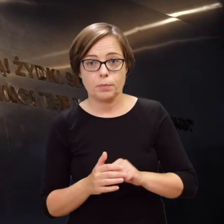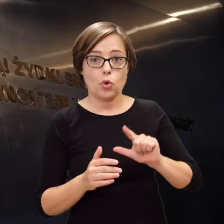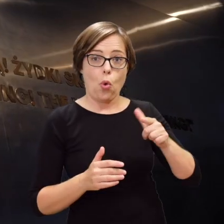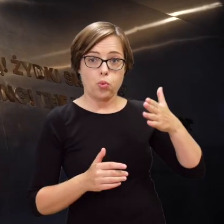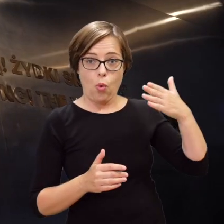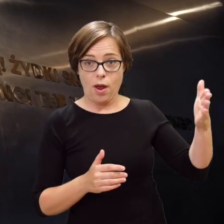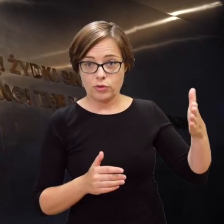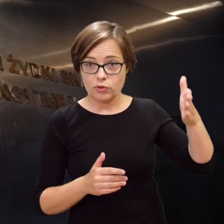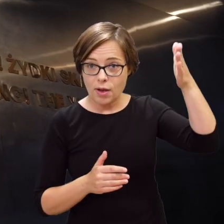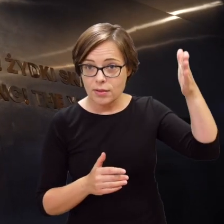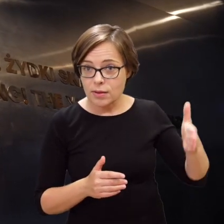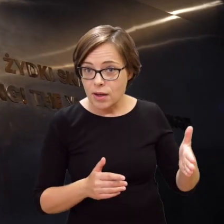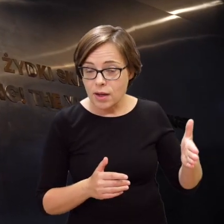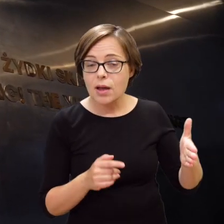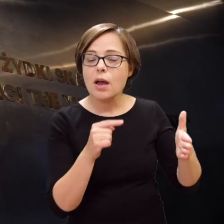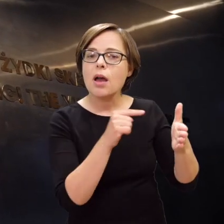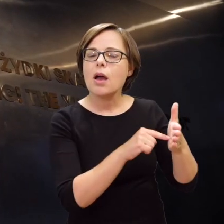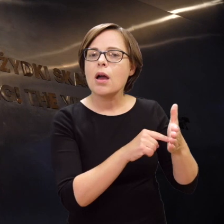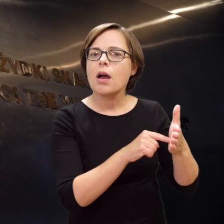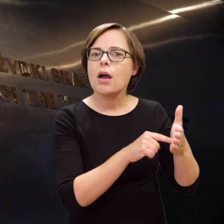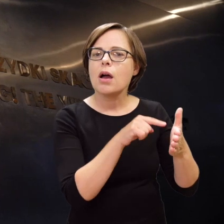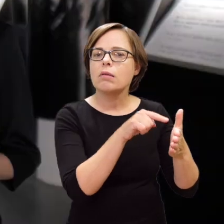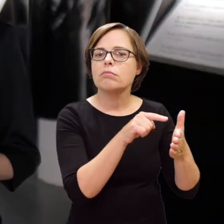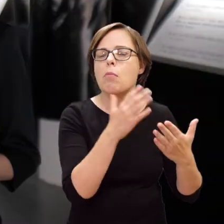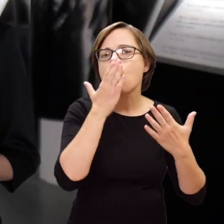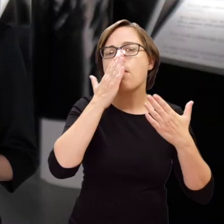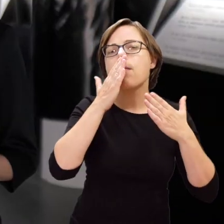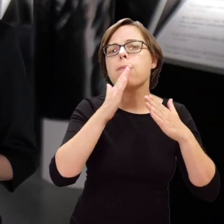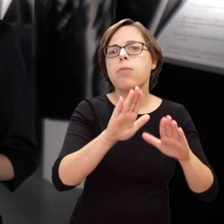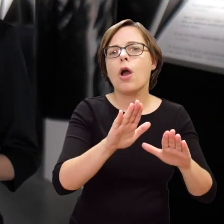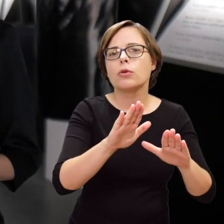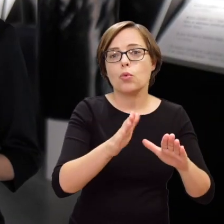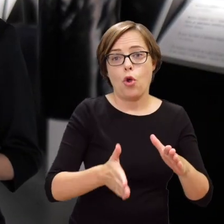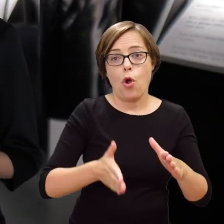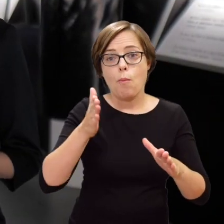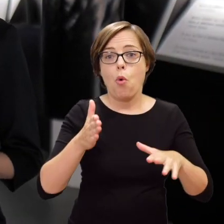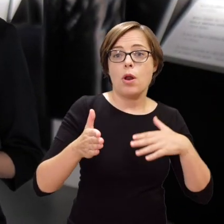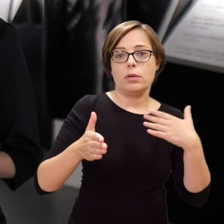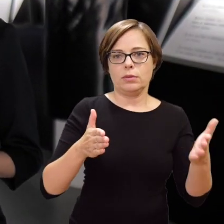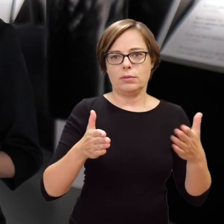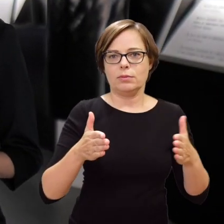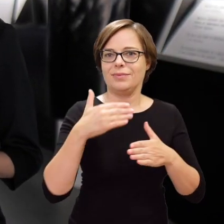The other wall in this section tells us what was happening on the ‘Aryan’ side.